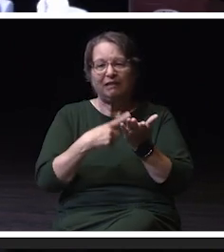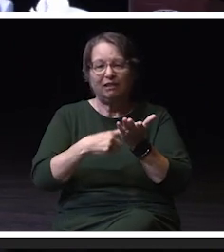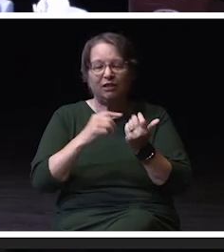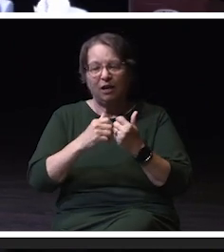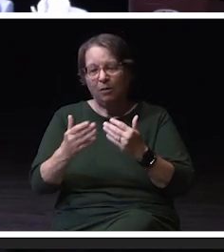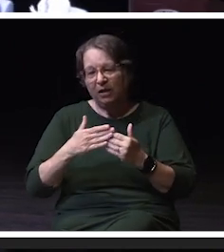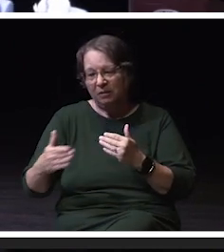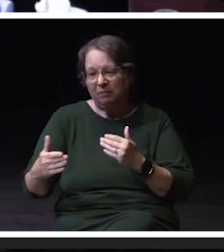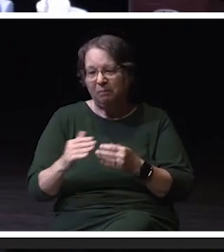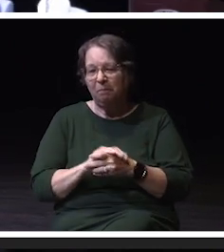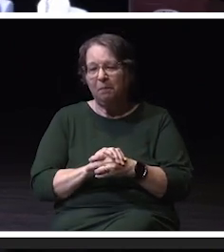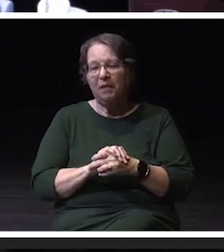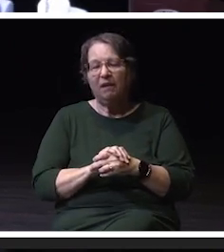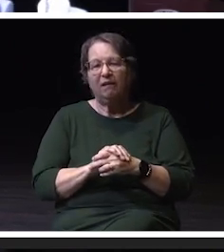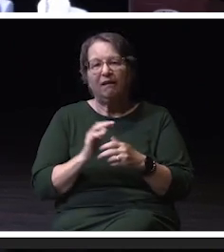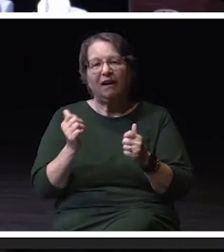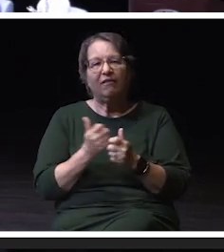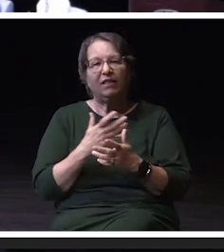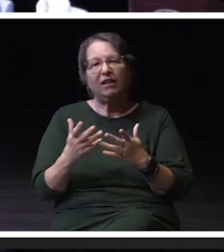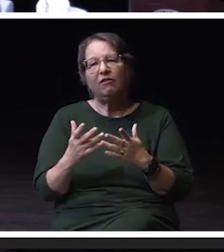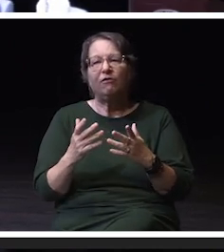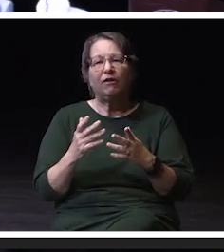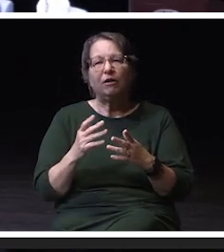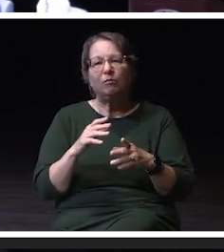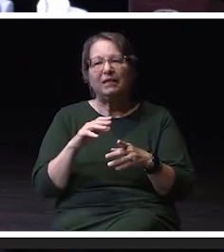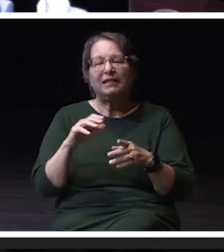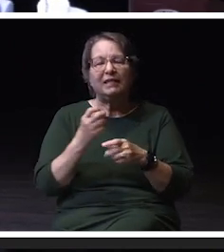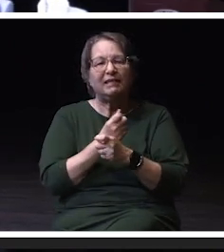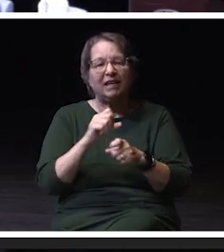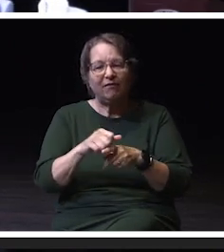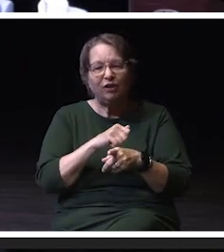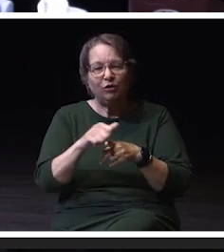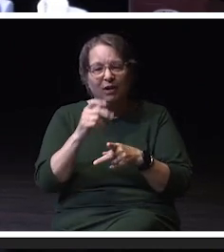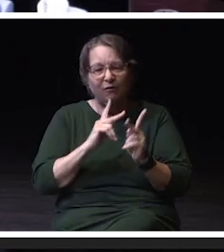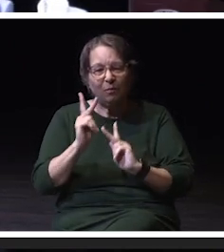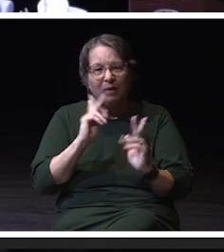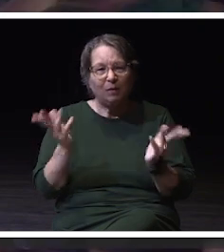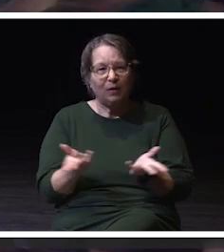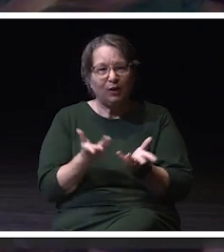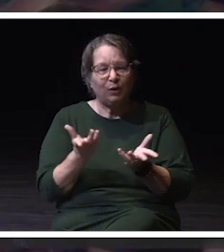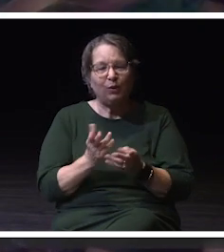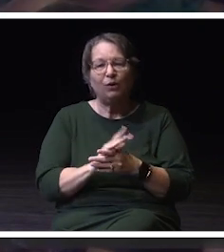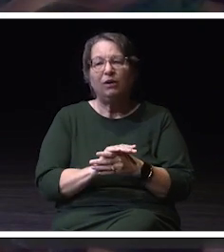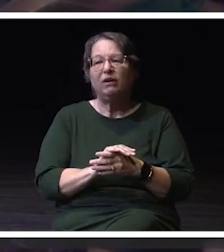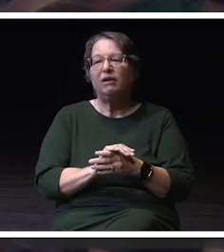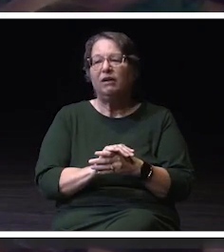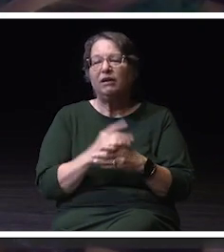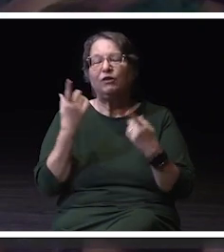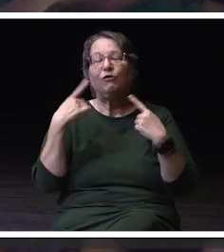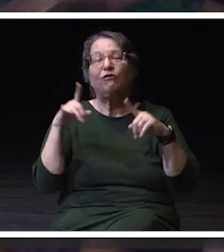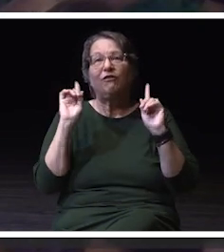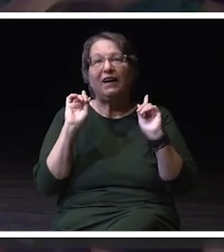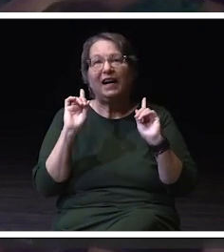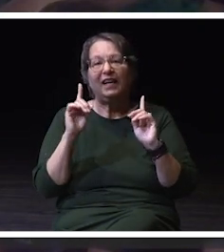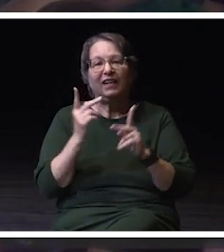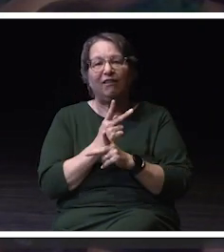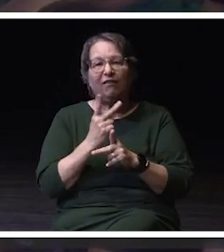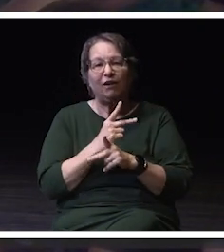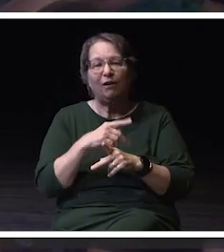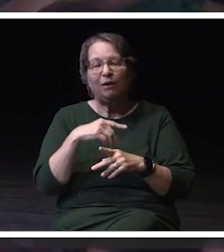everything from retooling safety trainings for - for folks on campus to finally looking at the blue light system and making some progress